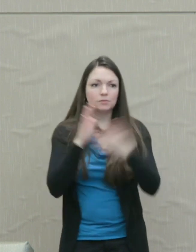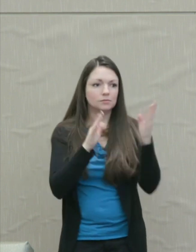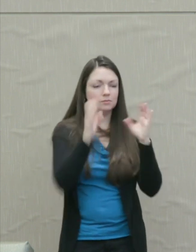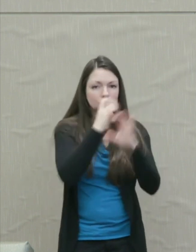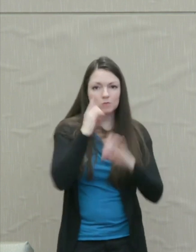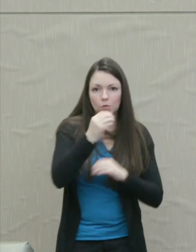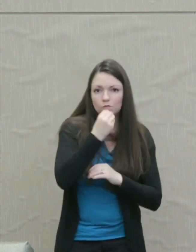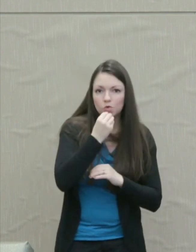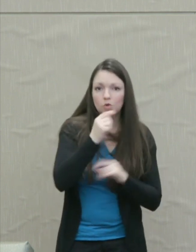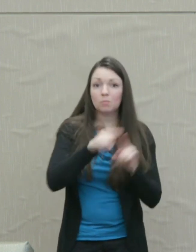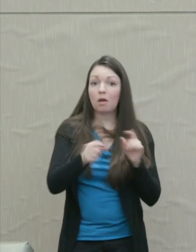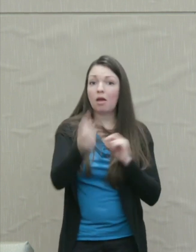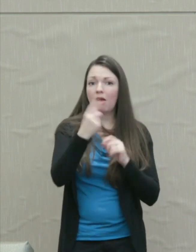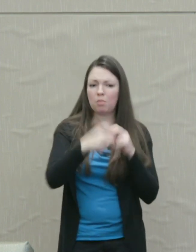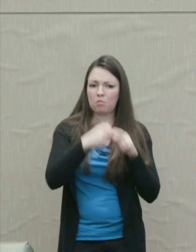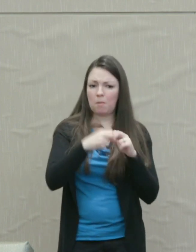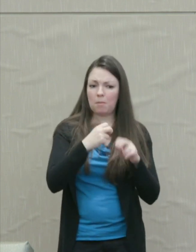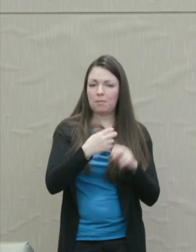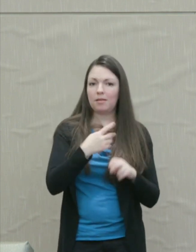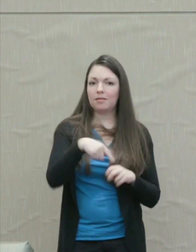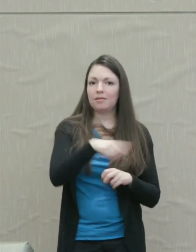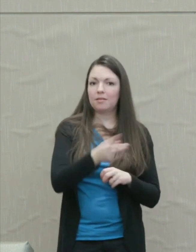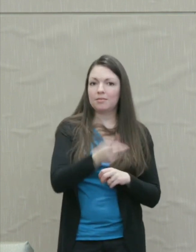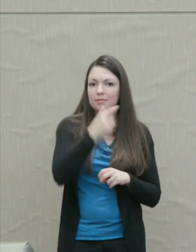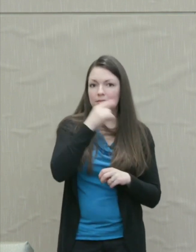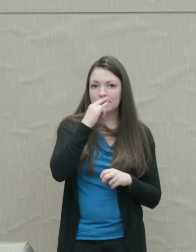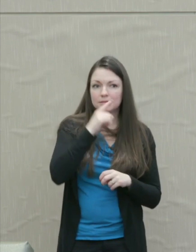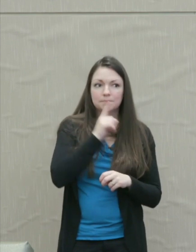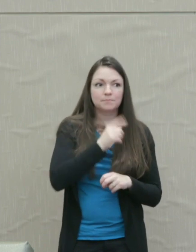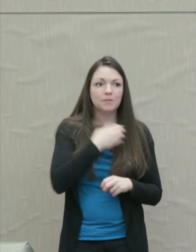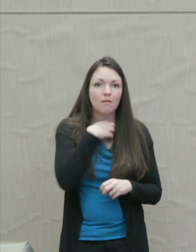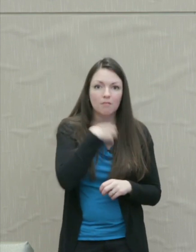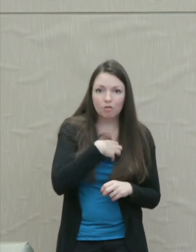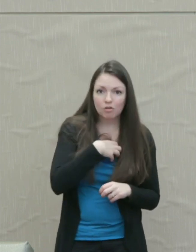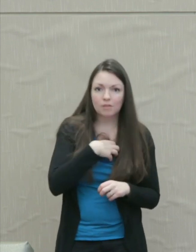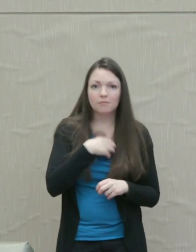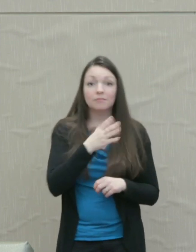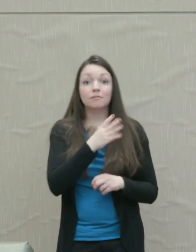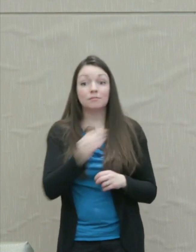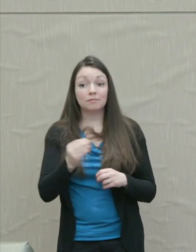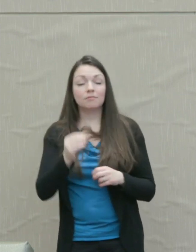The problem in this story is hunger compounded by the fact that their parents have to work